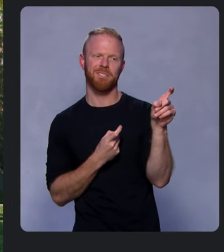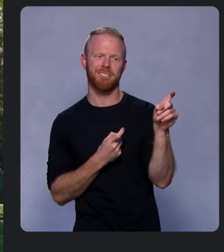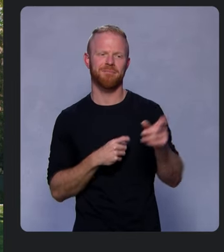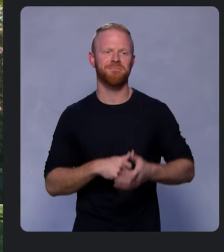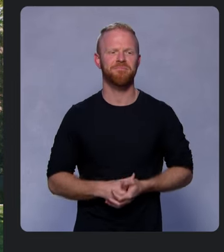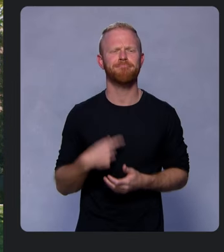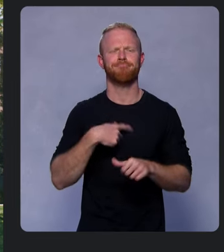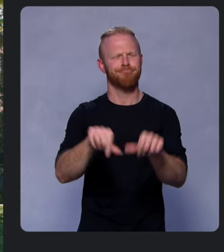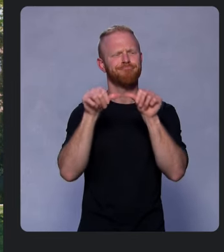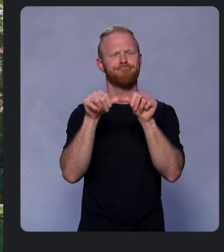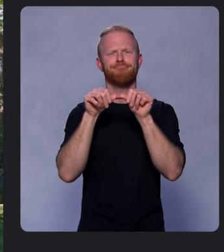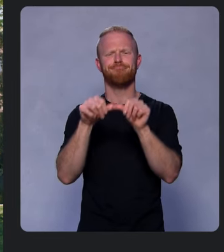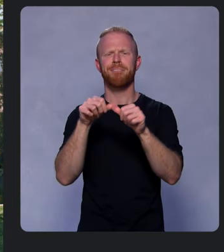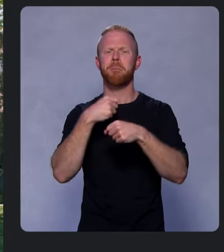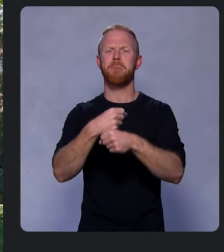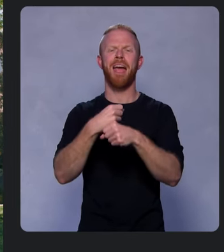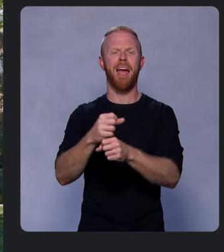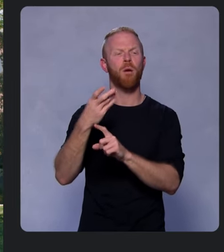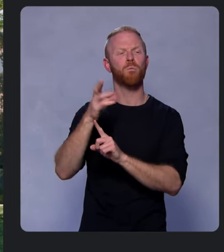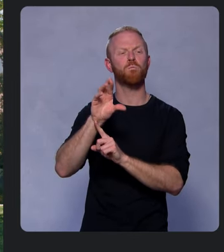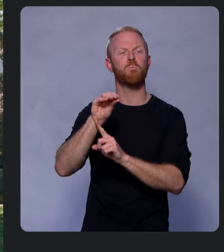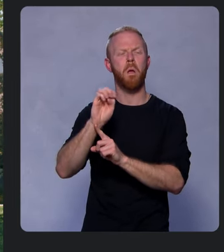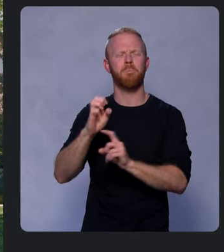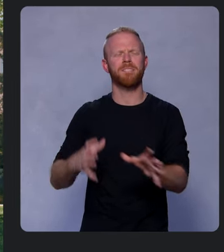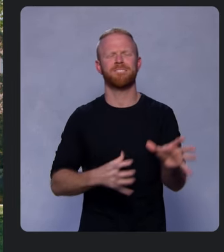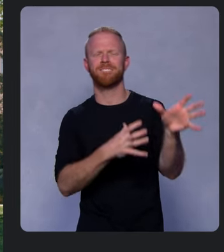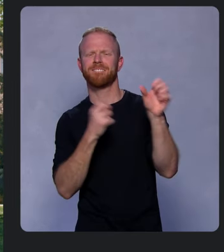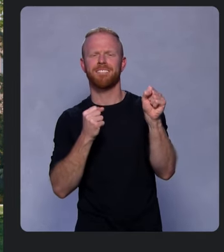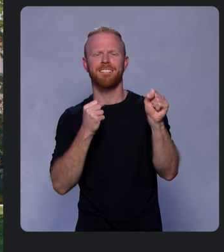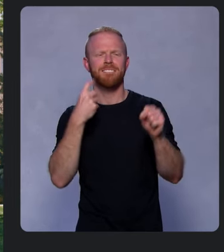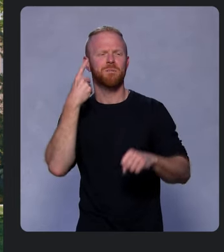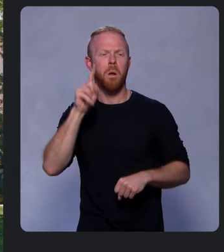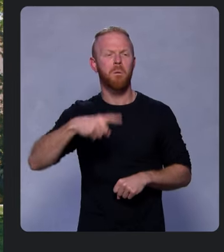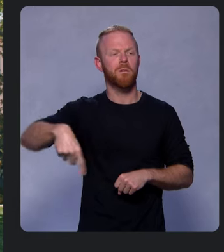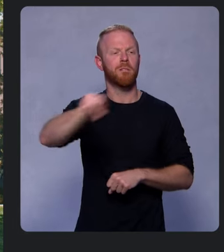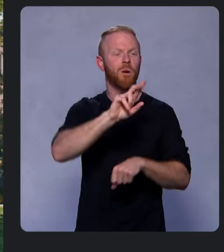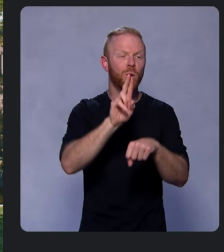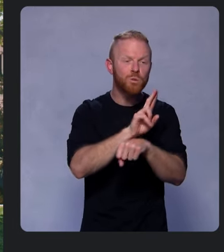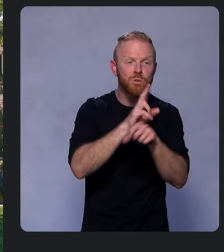So we’re continuing our work to make Chrome fast for users and developers.